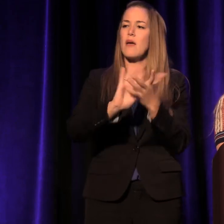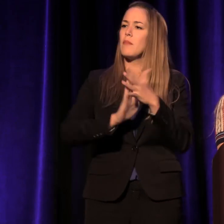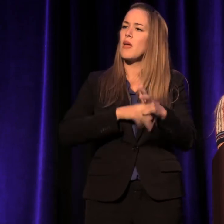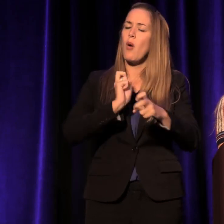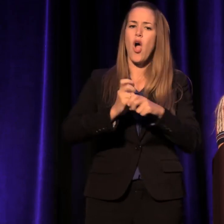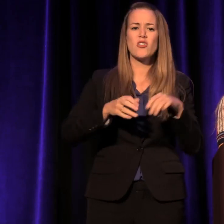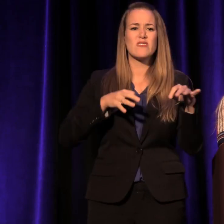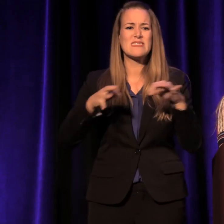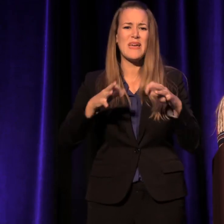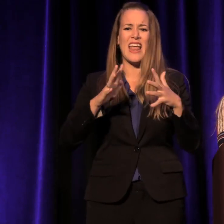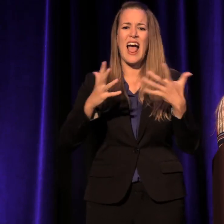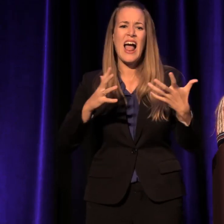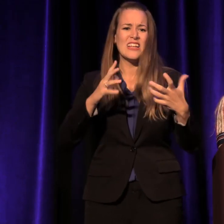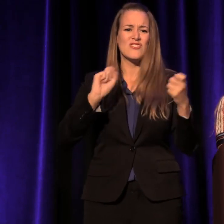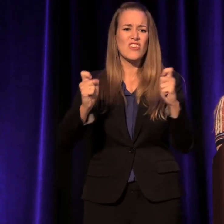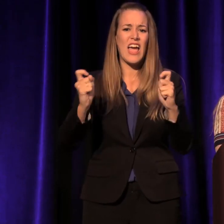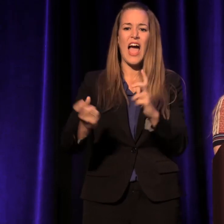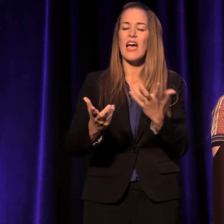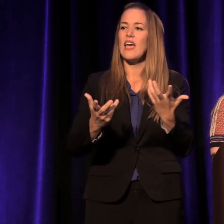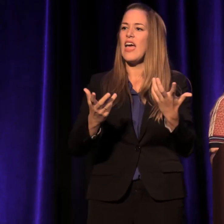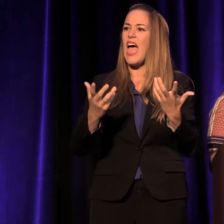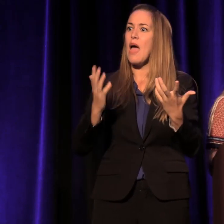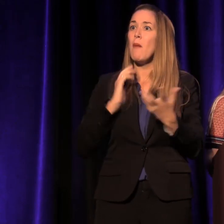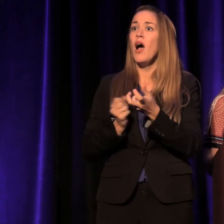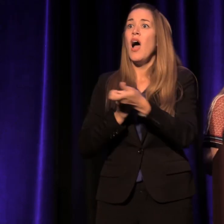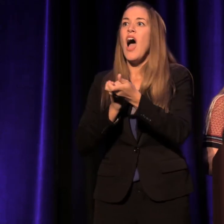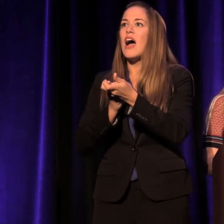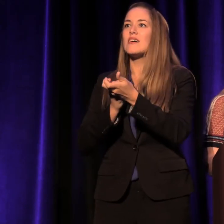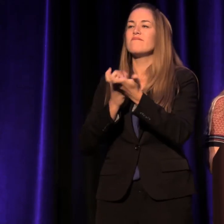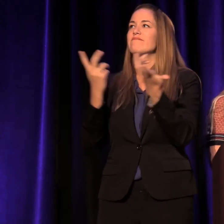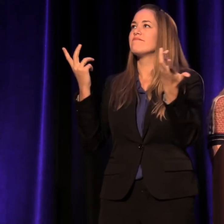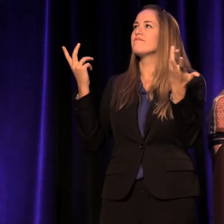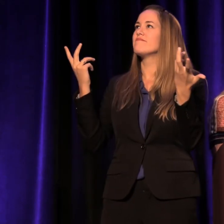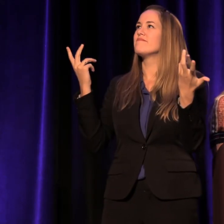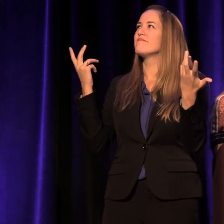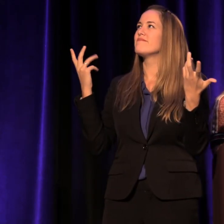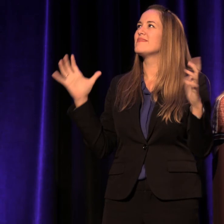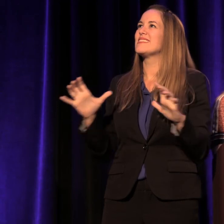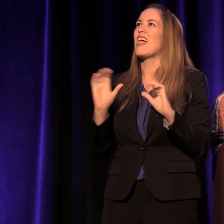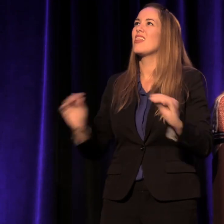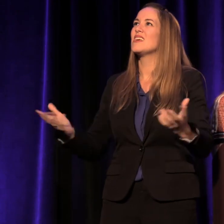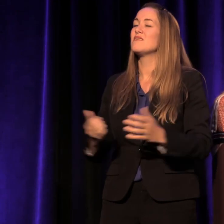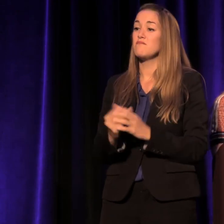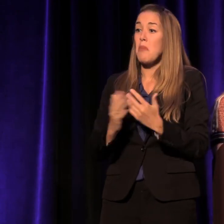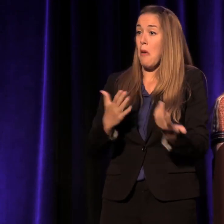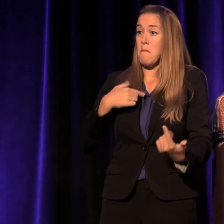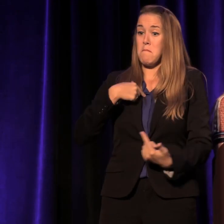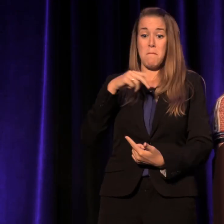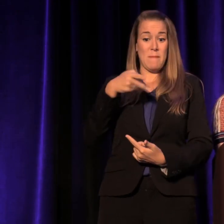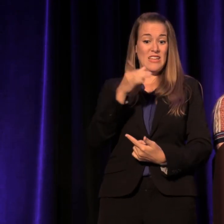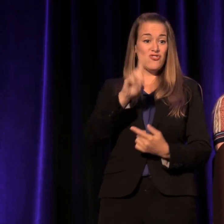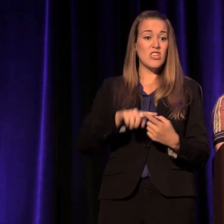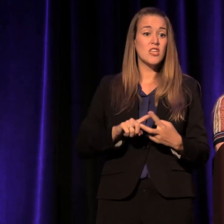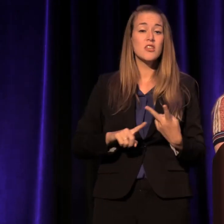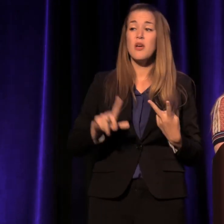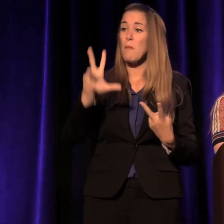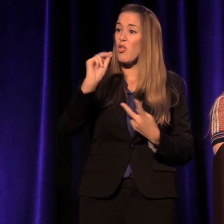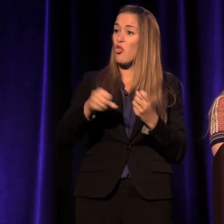And nothing I said or did seems to matter. Not my Ph.D., not my 30 years of teaching experience,